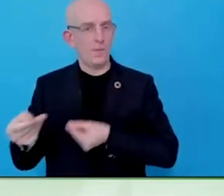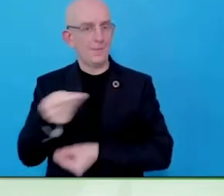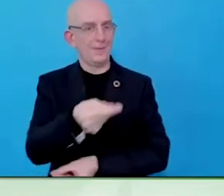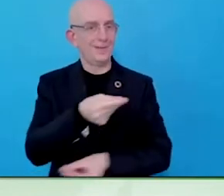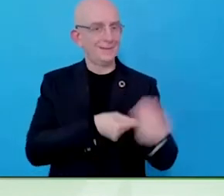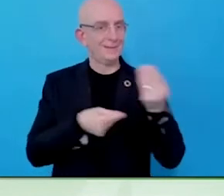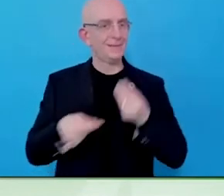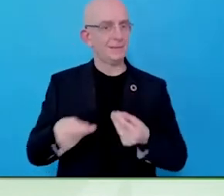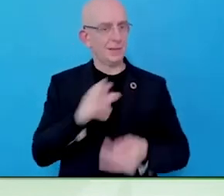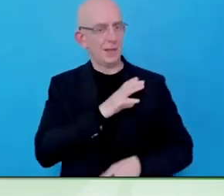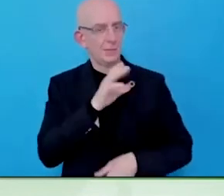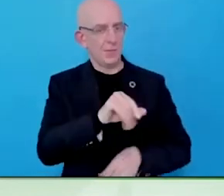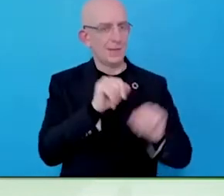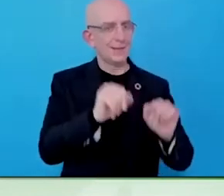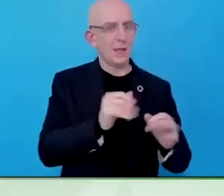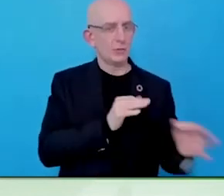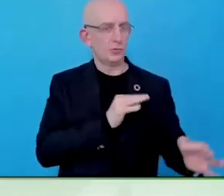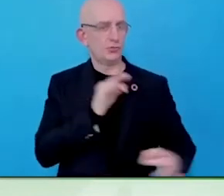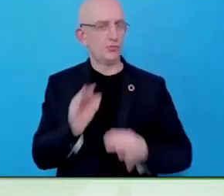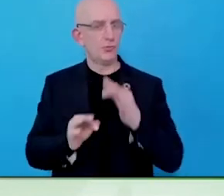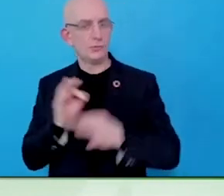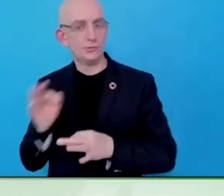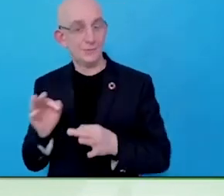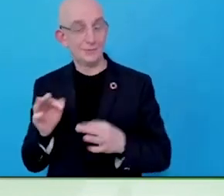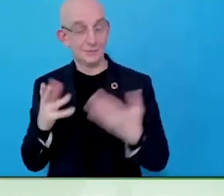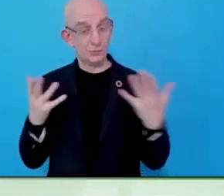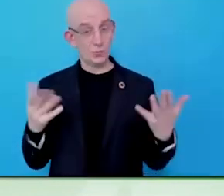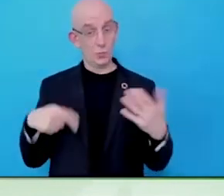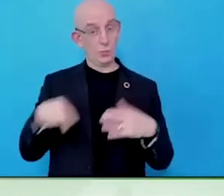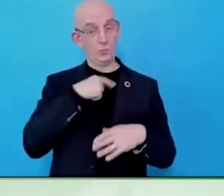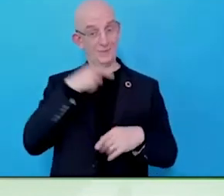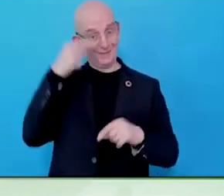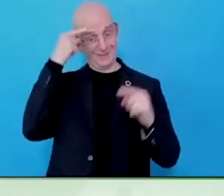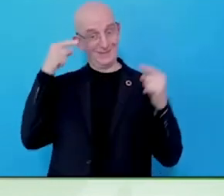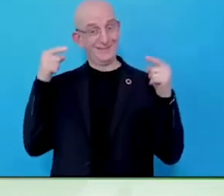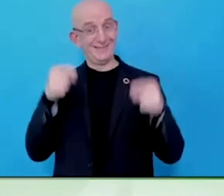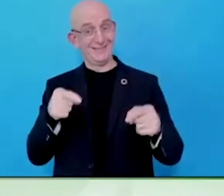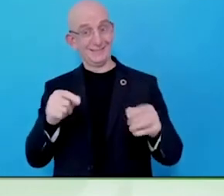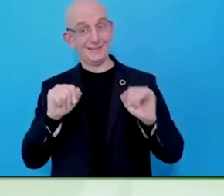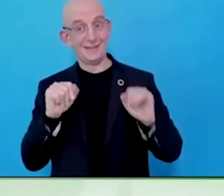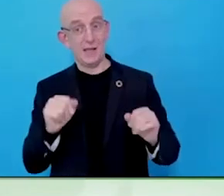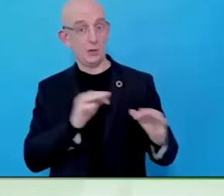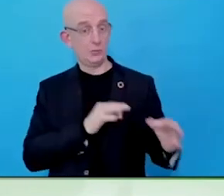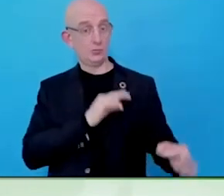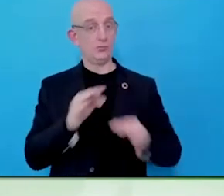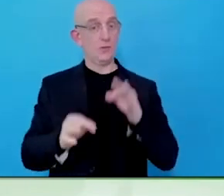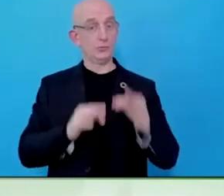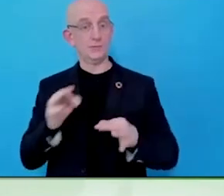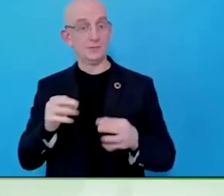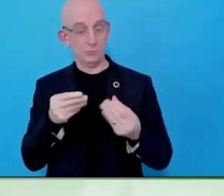try to prefer for and try to find jobs is justifies this failure to